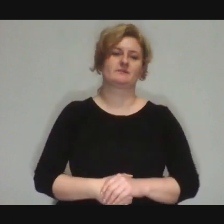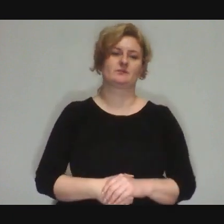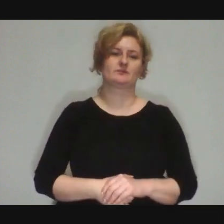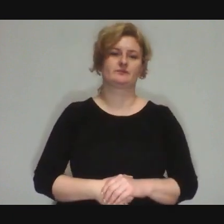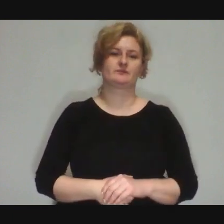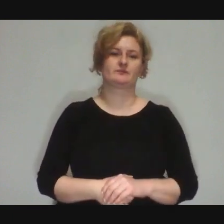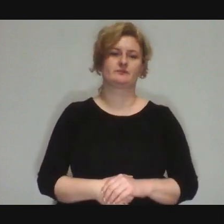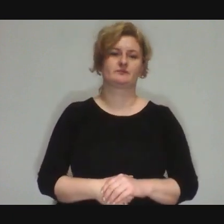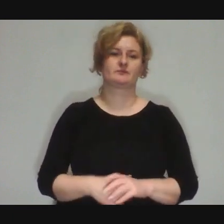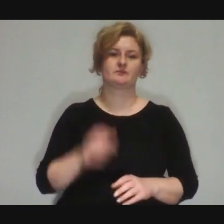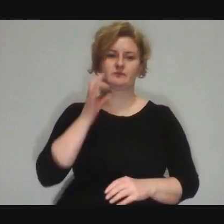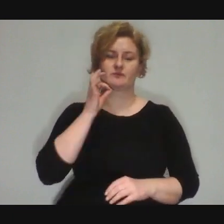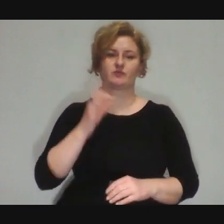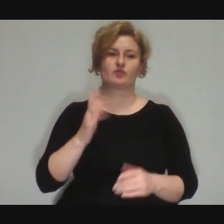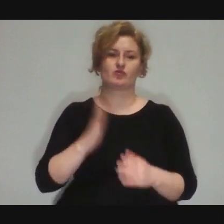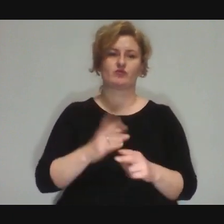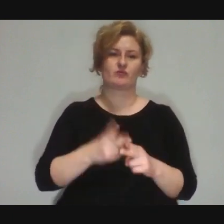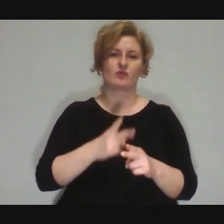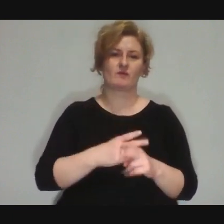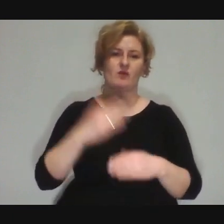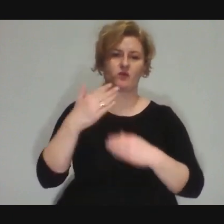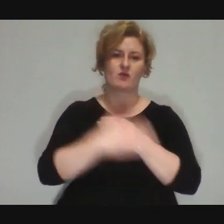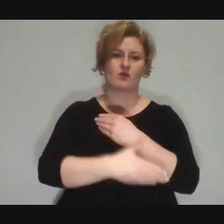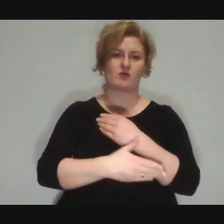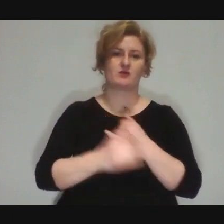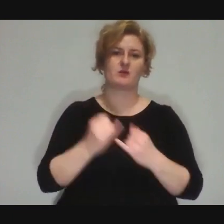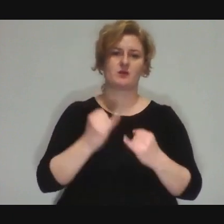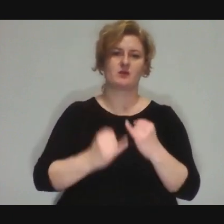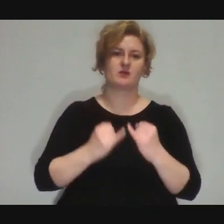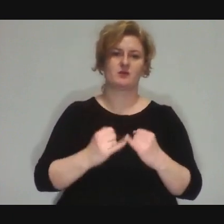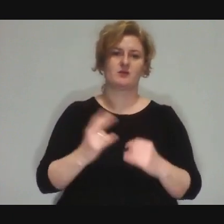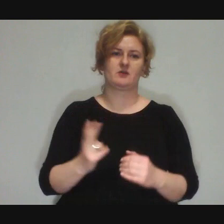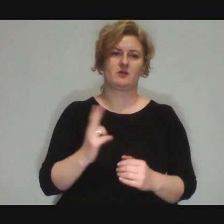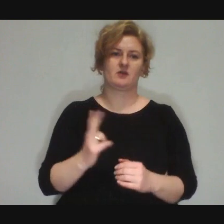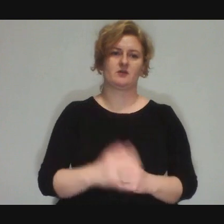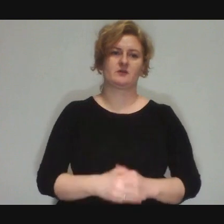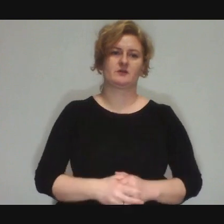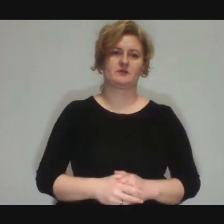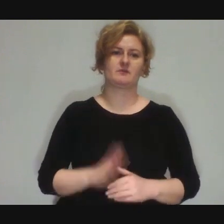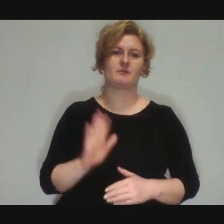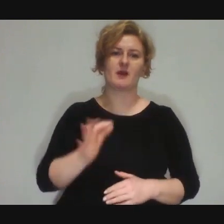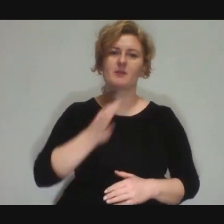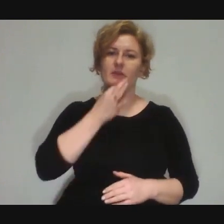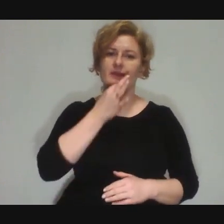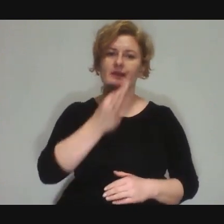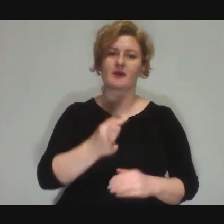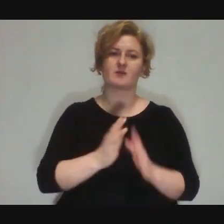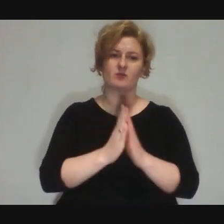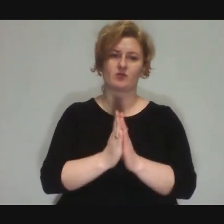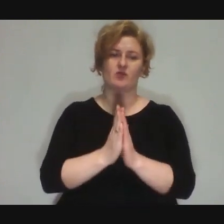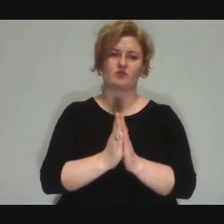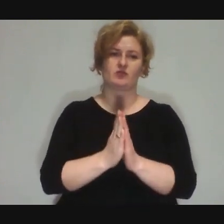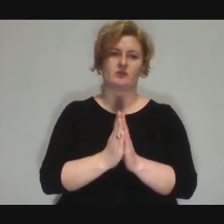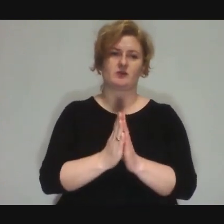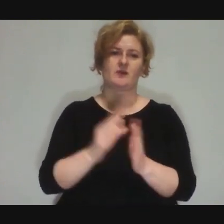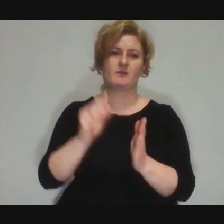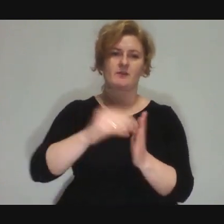Dominika: We will be slowly finishing... Marek: That’s it already? Dominika: so if anyone has a question, I would ask them to write a comment,